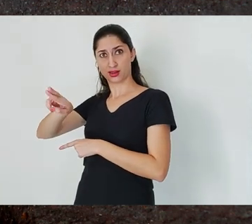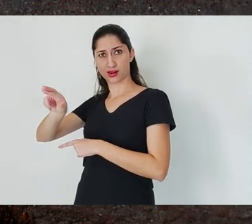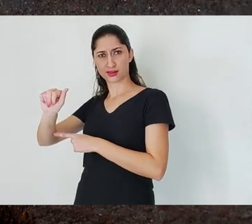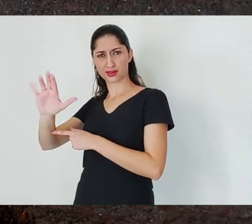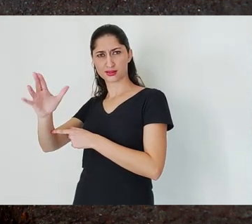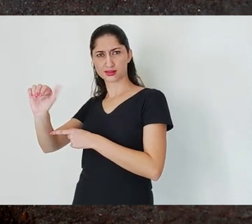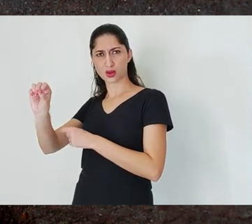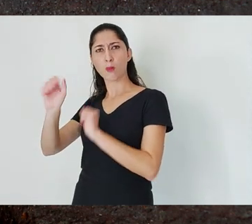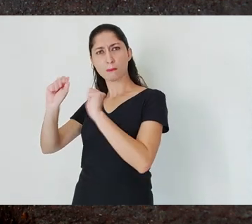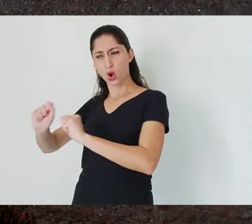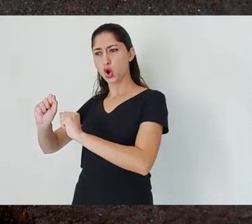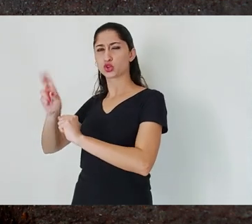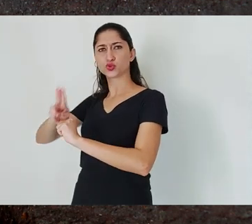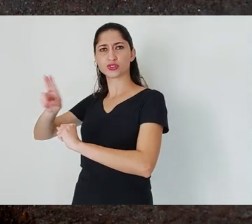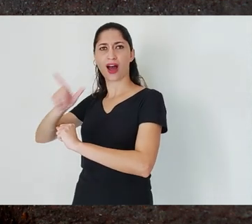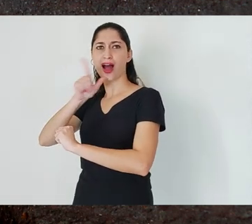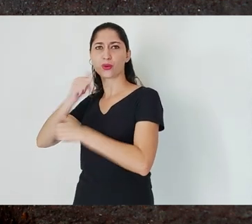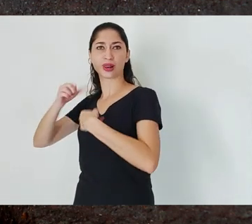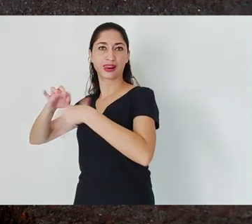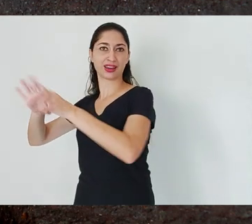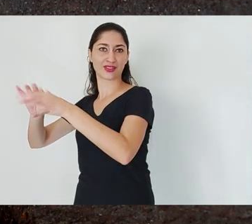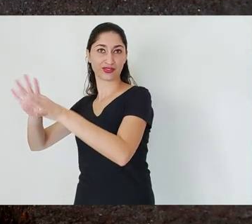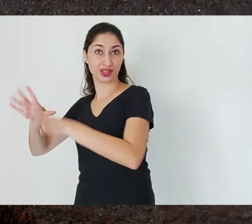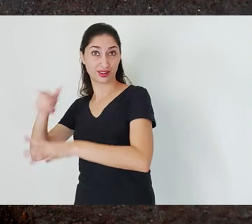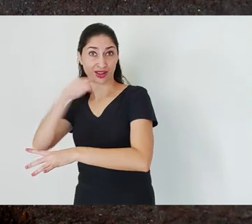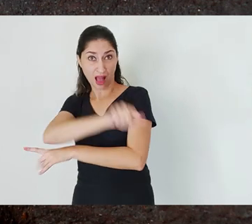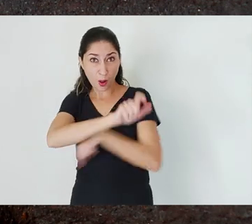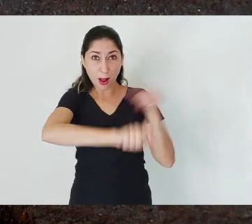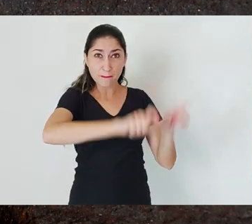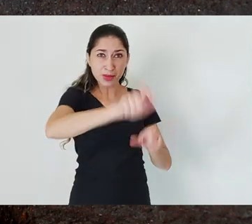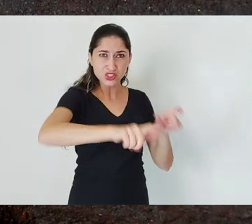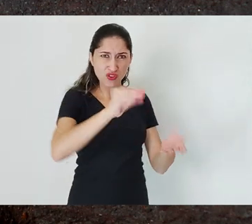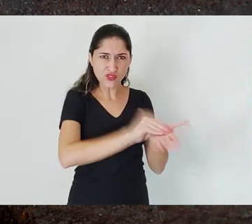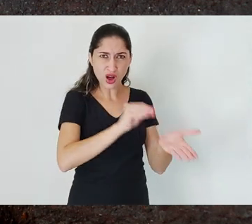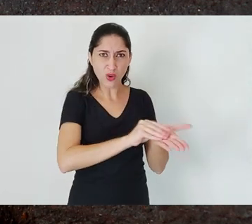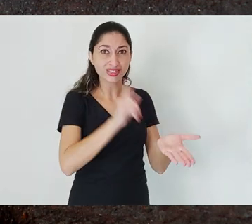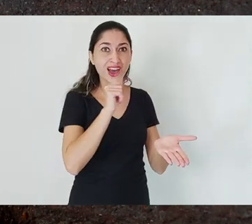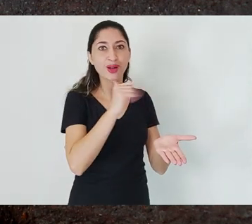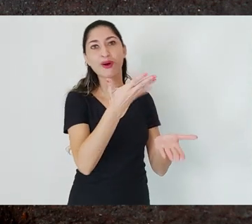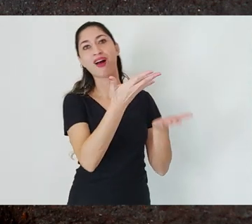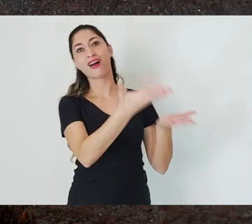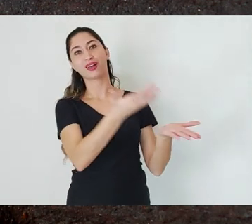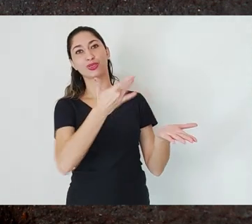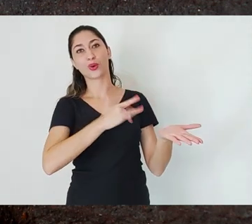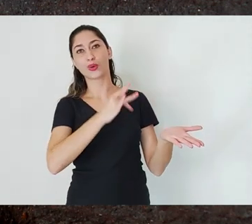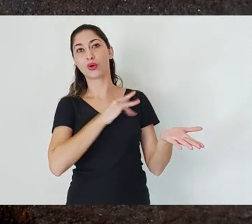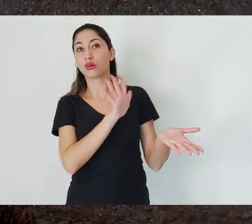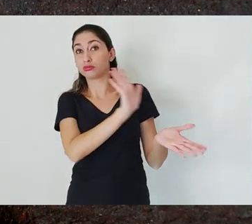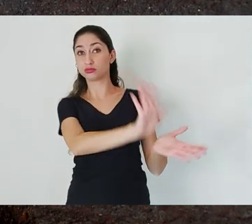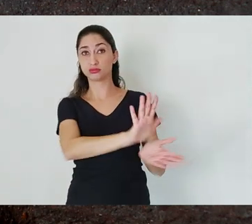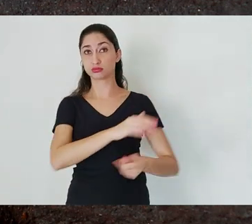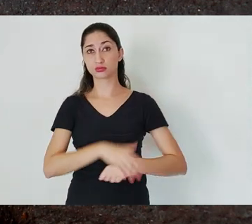we can show to prove this relationship, in addition to umbilical, in many situations can be